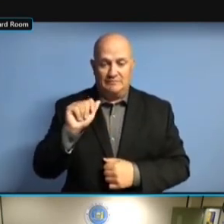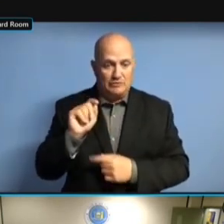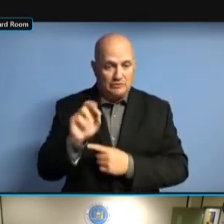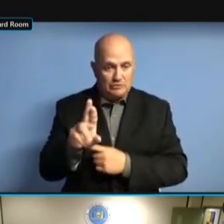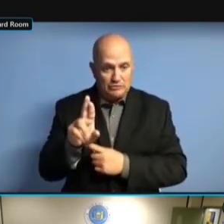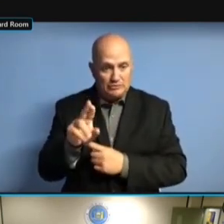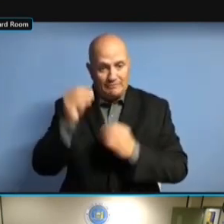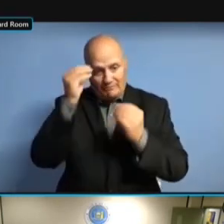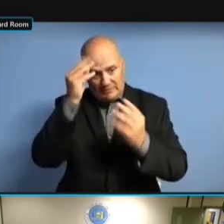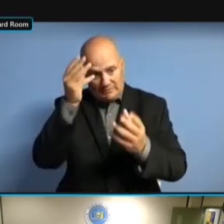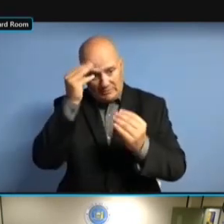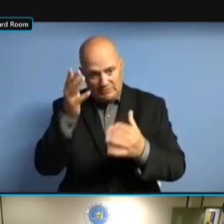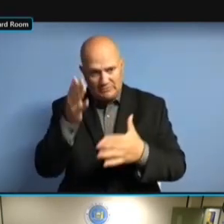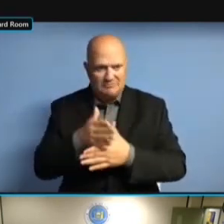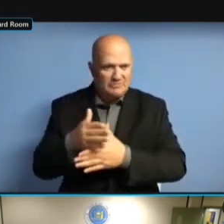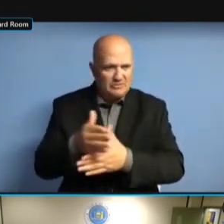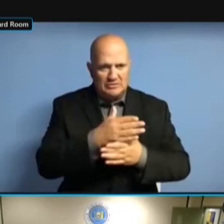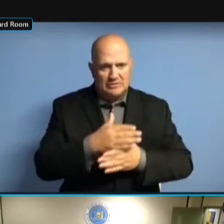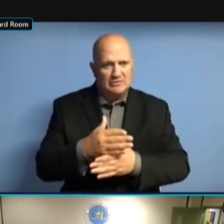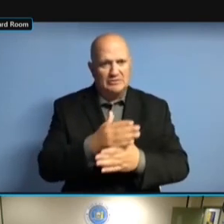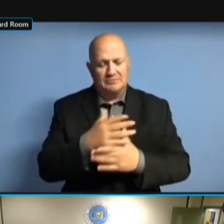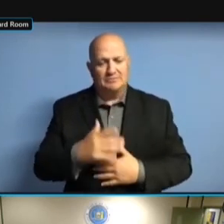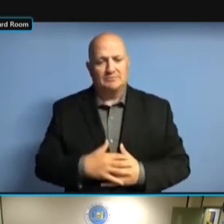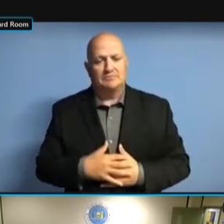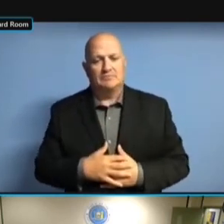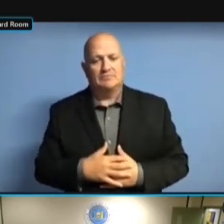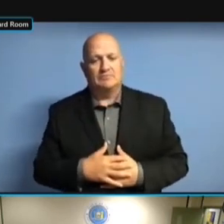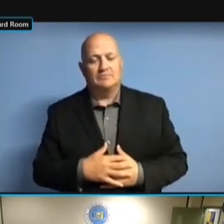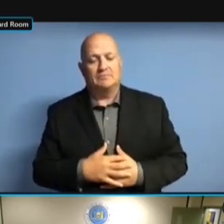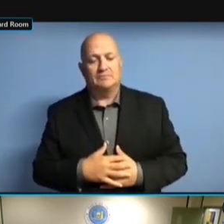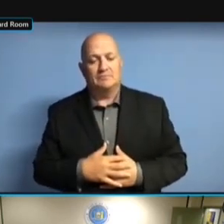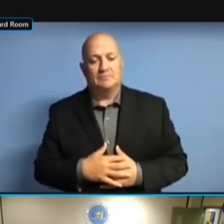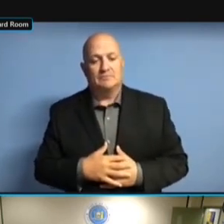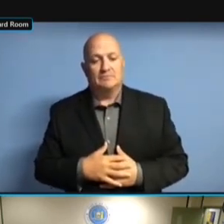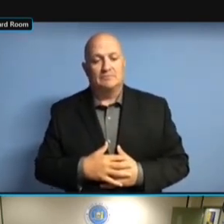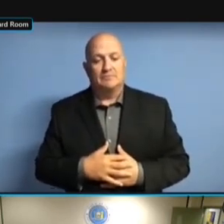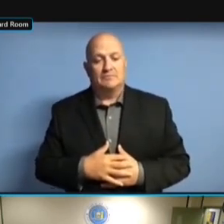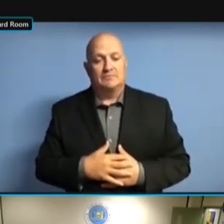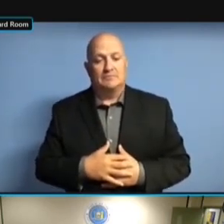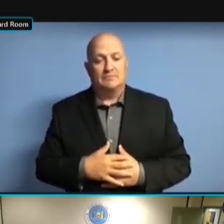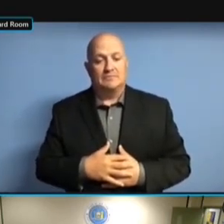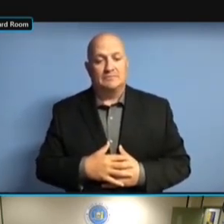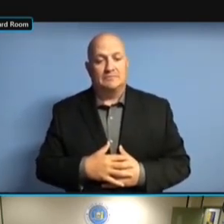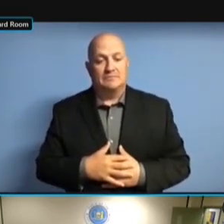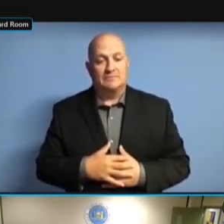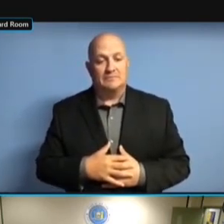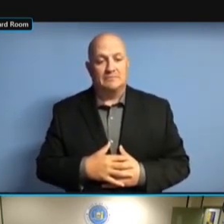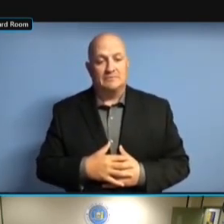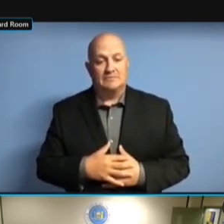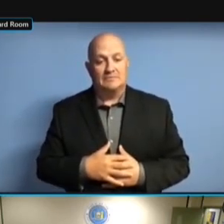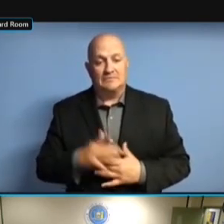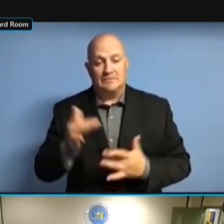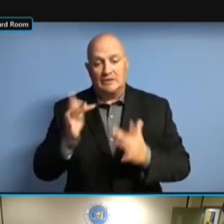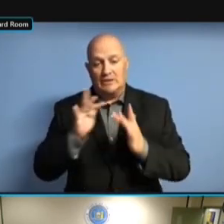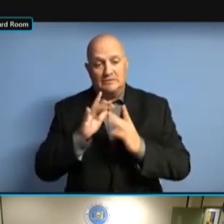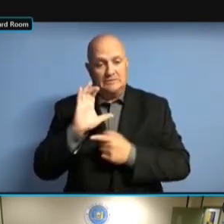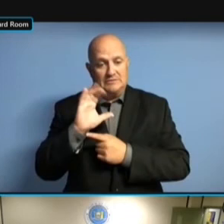CENTER. CYBER REGULATIONS, A CENTER. CYBER REGULATIONS, A PUBLICATION CYBER REGULATIONS, A PUBLICATION CYBER REGULATIONS, A PUBLICATION OF CYBER REGULATIONS, A PUBLICATION OF THE CYBER REGULATIONS, A PUBLICATION OF THE CYBER CYBER REGULATIONS, A PUBLICATION OF THE CYBER REGULATIONS CYBER REGULATIONS, A PUBLICATION OF THE CYBER REGULATIONS AT CYBER REGULATIONS, A PUBLICATION OF THE CYBER REGULATIONS AT THE OF THE CYBER REGULATIONS AT THE OF THE CYBER REGULATIONS AT THE LAST OF THE CYBER REGULATIONS AT THE LAST MEETING, OF THE CYBER REGULATIONS AT THE LAST MEETING, WE OF THE CYBER REGULATIONS AT THE LAST MEETING, WE CREATED OF THE CYBER REGULATIONS AT THE LAST MEETING, WE CREATED A LAST MEETING, WE CREATED A LAST MEETING, WE CREATED A REPORTING LAST MEETING, WE CREATED A REPORTING TOOL LAST MEETING, WE CREATED A REPORTING TOOL FOR